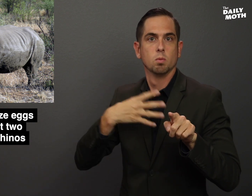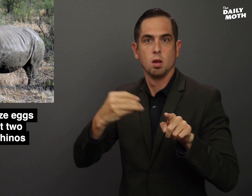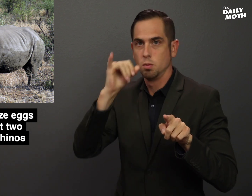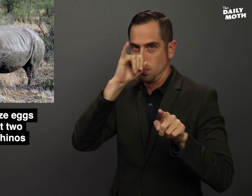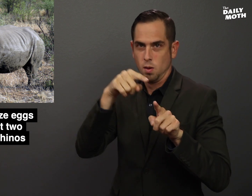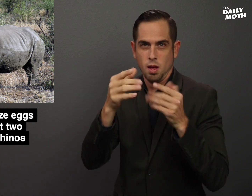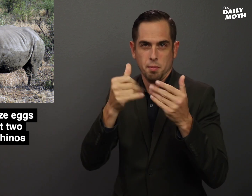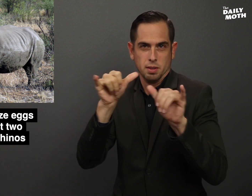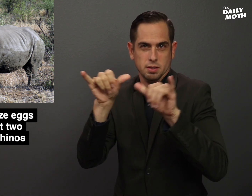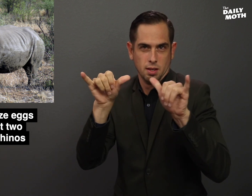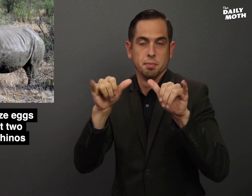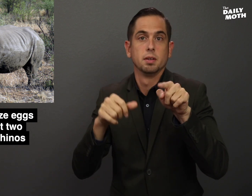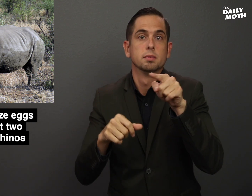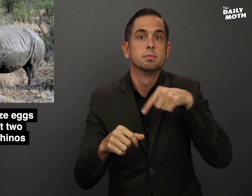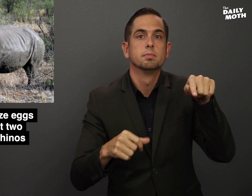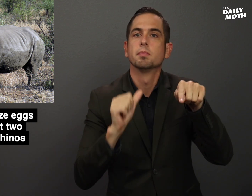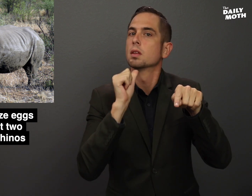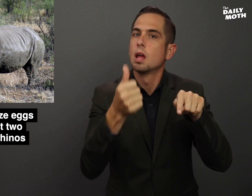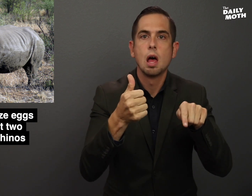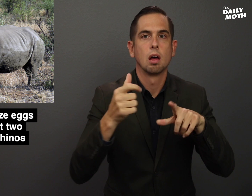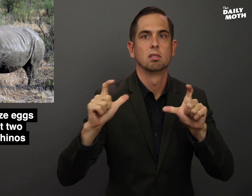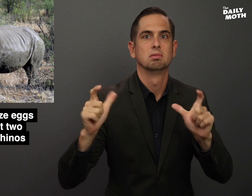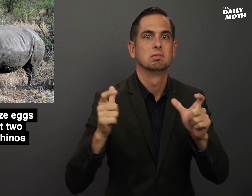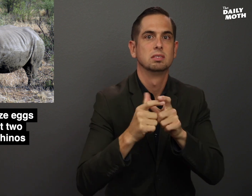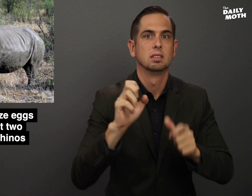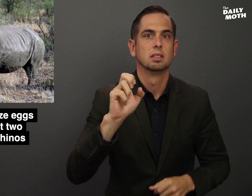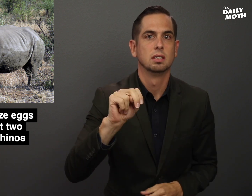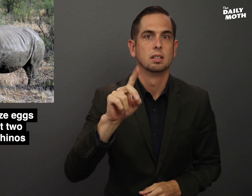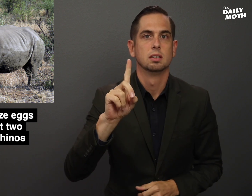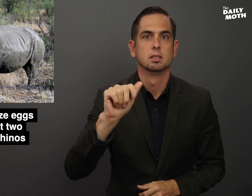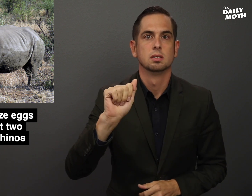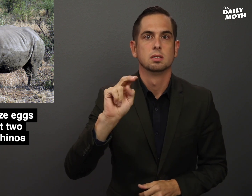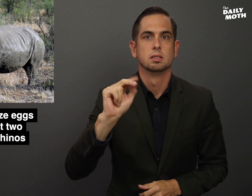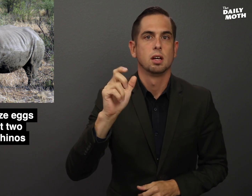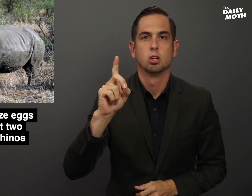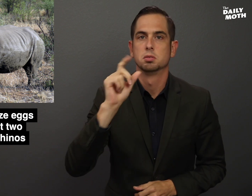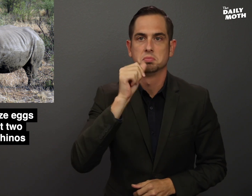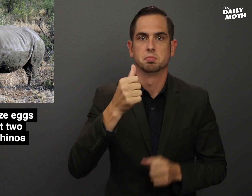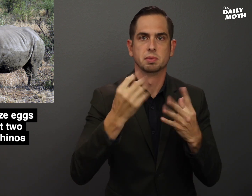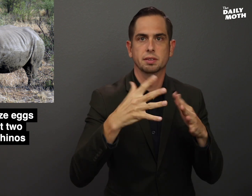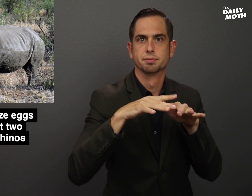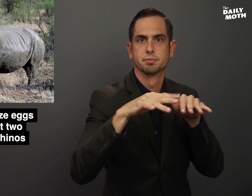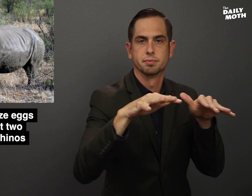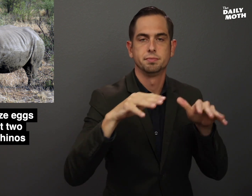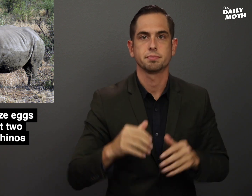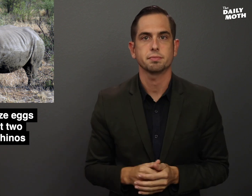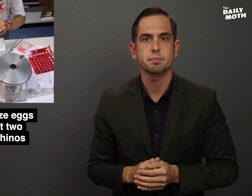white rhinoceros and are not endangered.